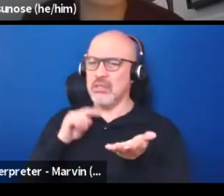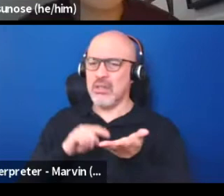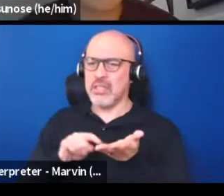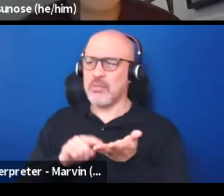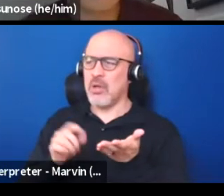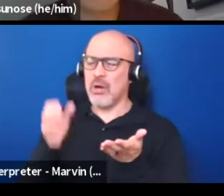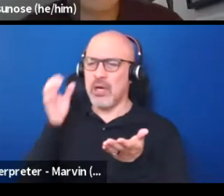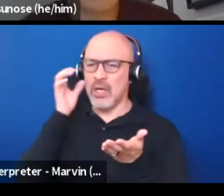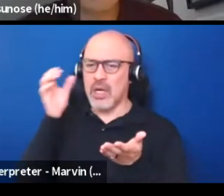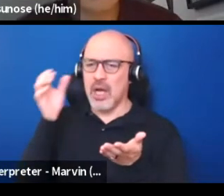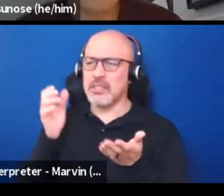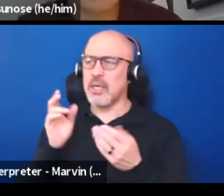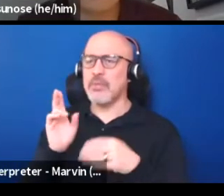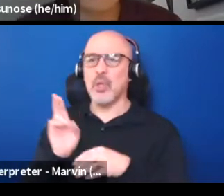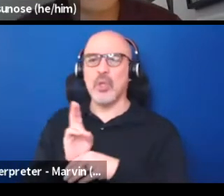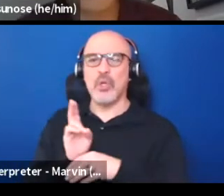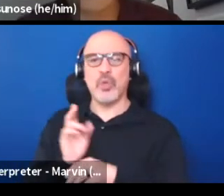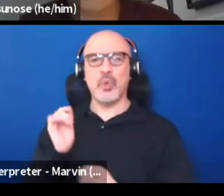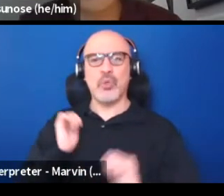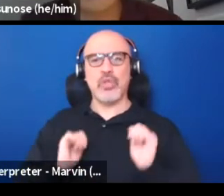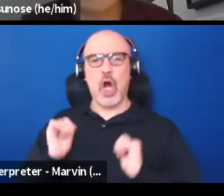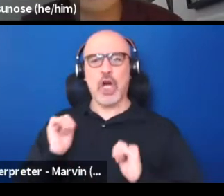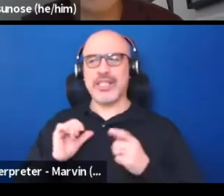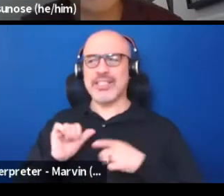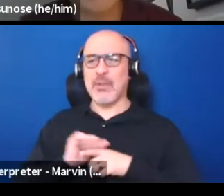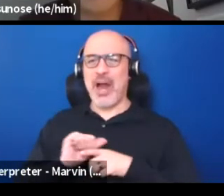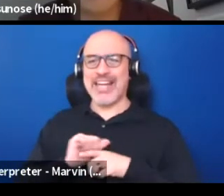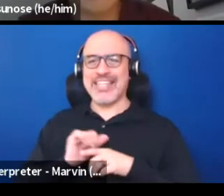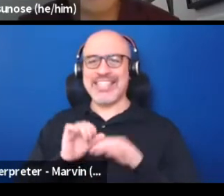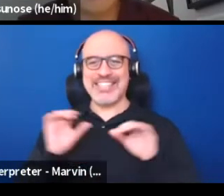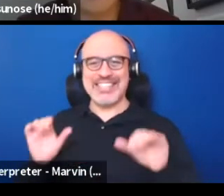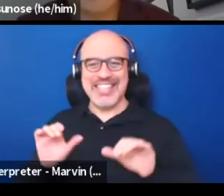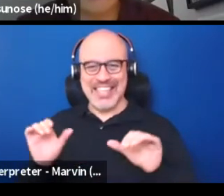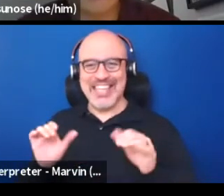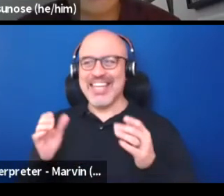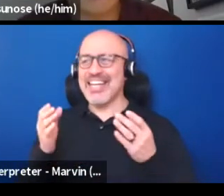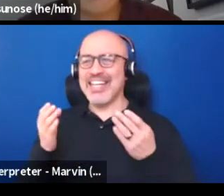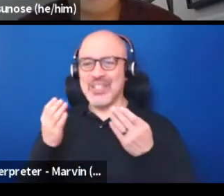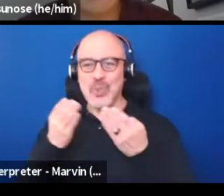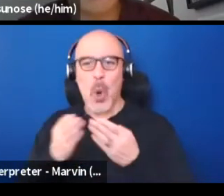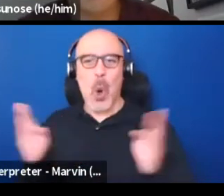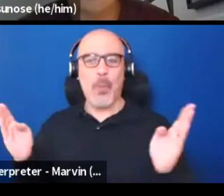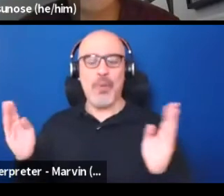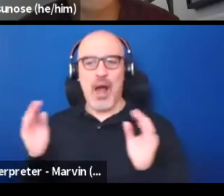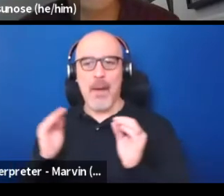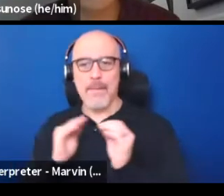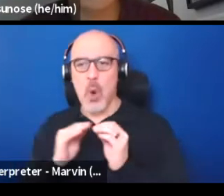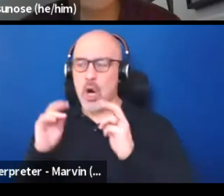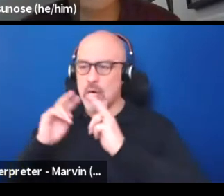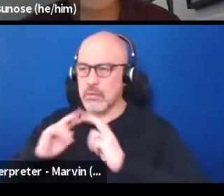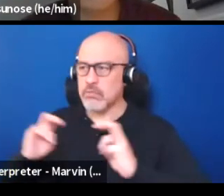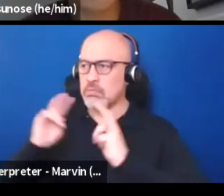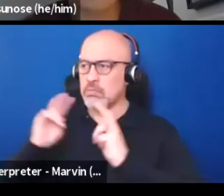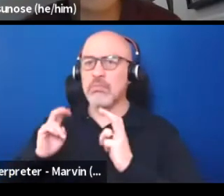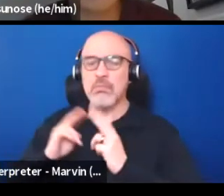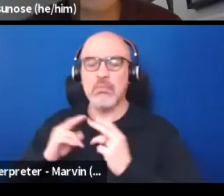and use artistic practice to open up that exploration, inviting an audience to participate